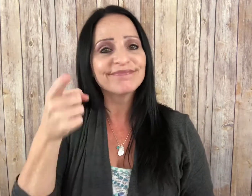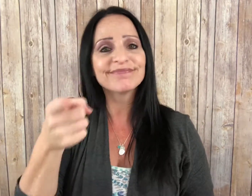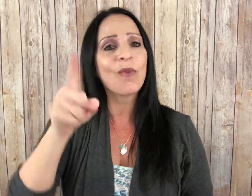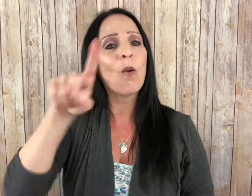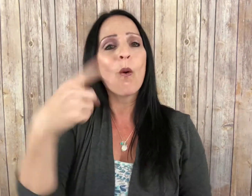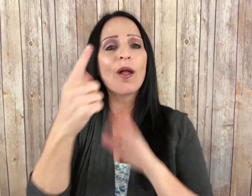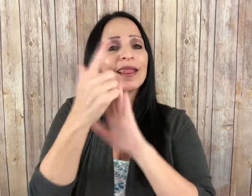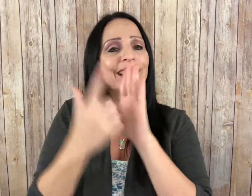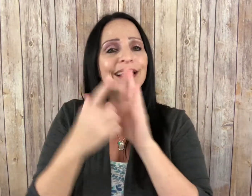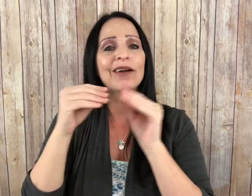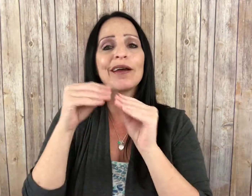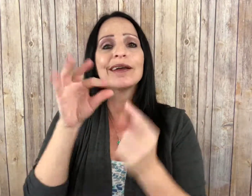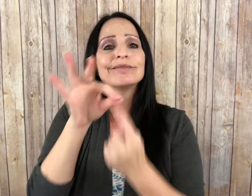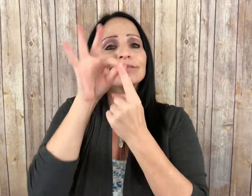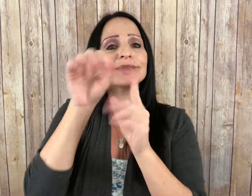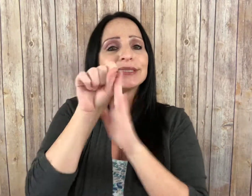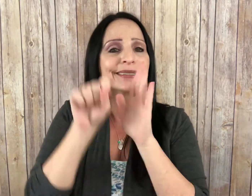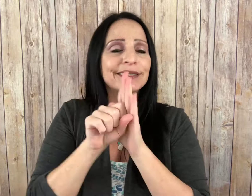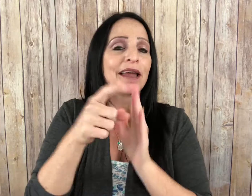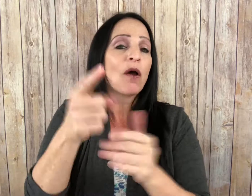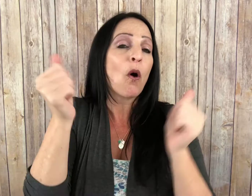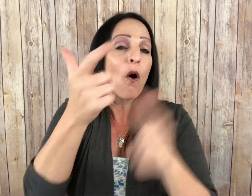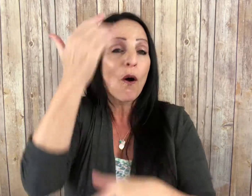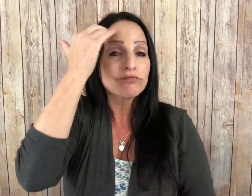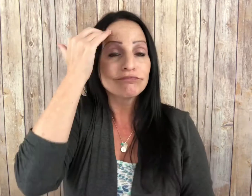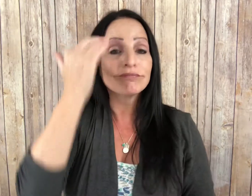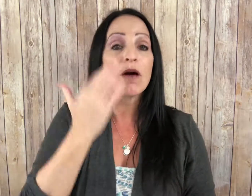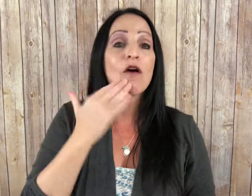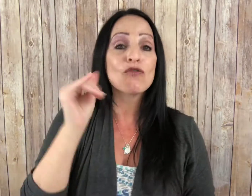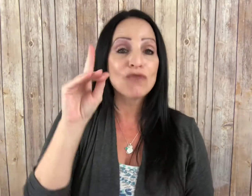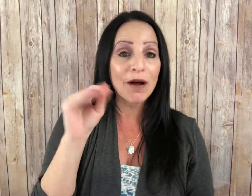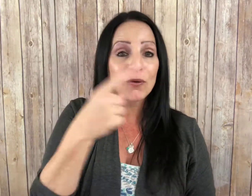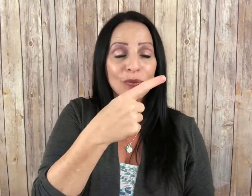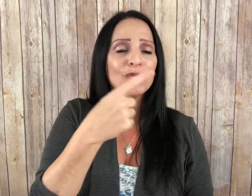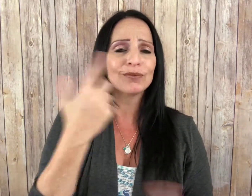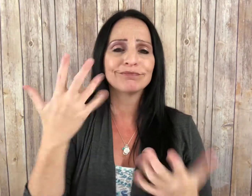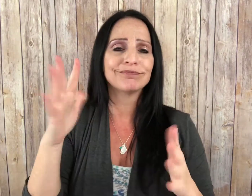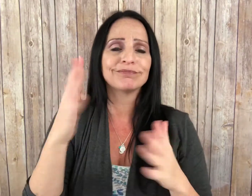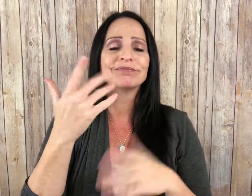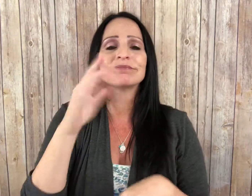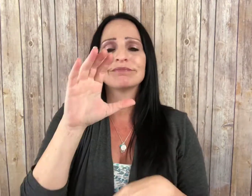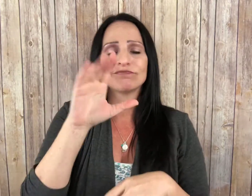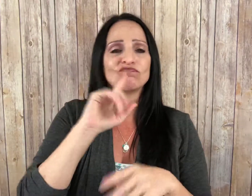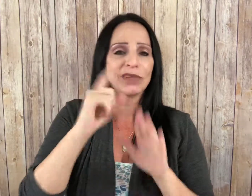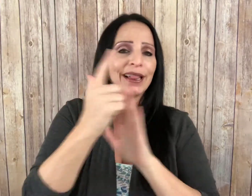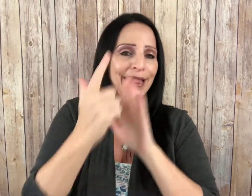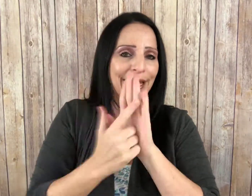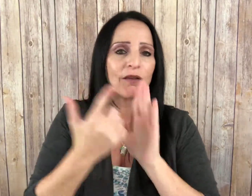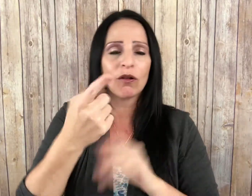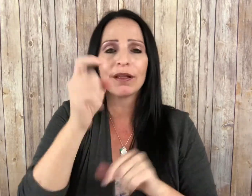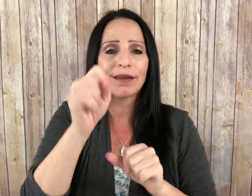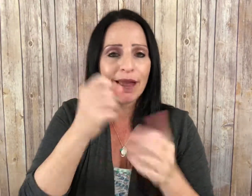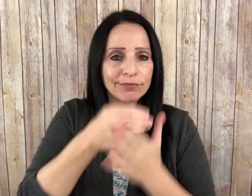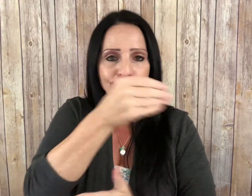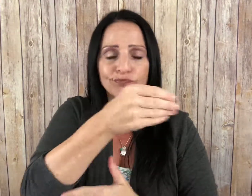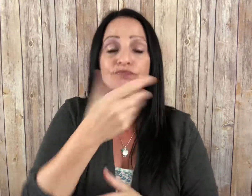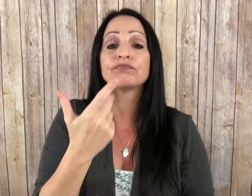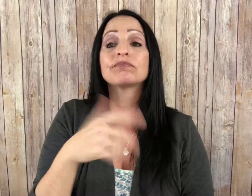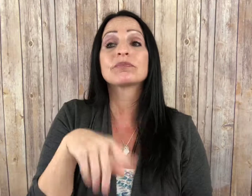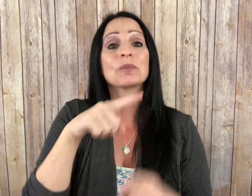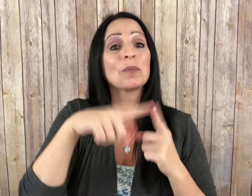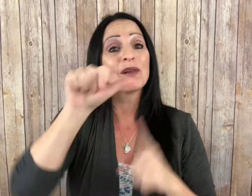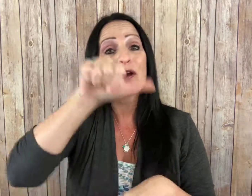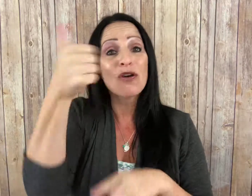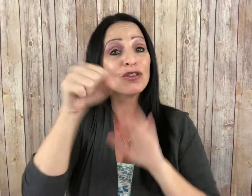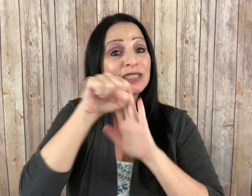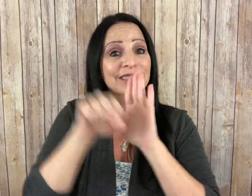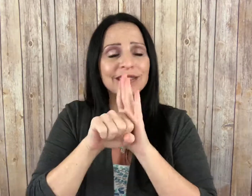It is only legal in specific states such as Colorado among others.